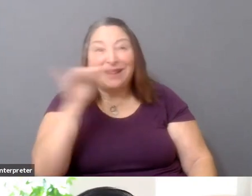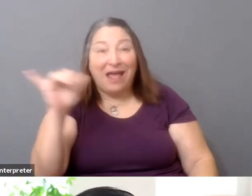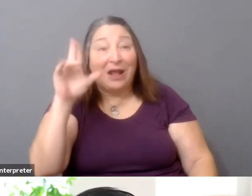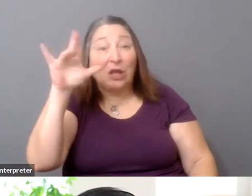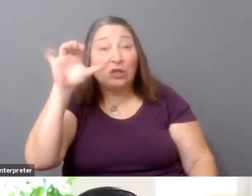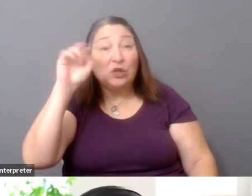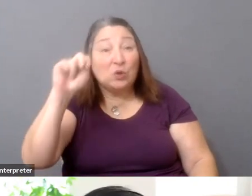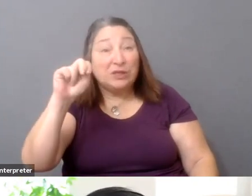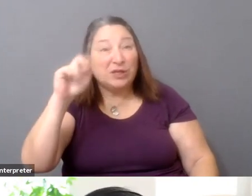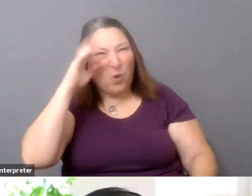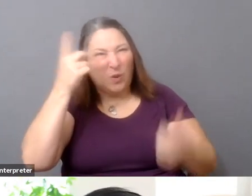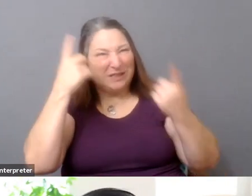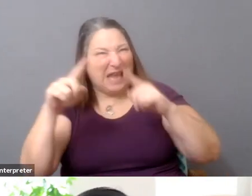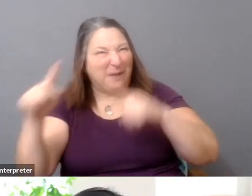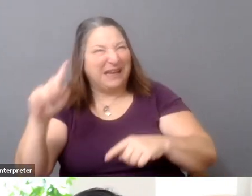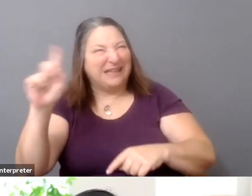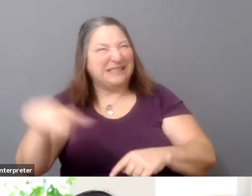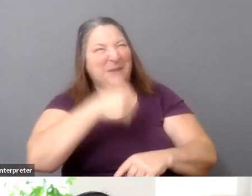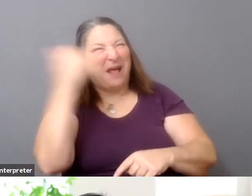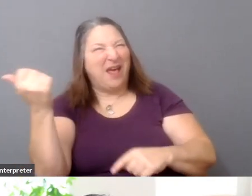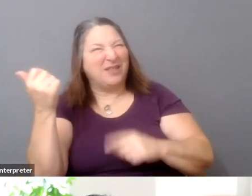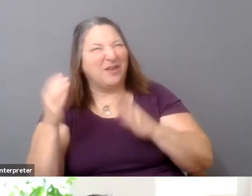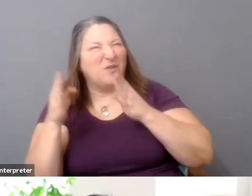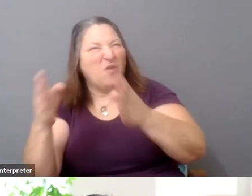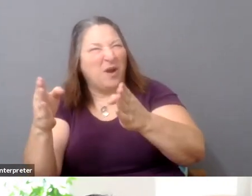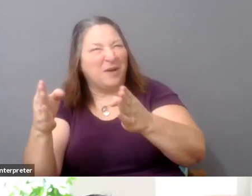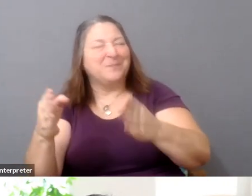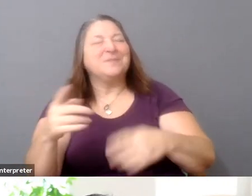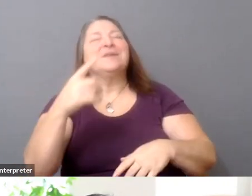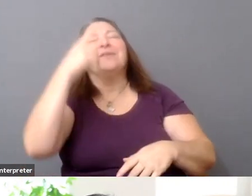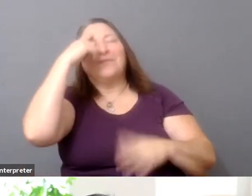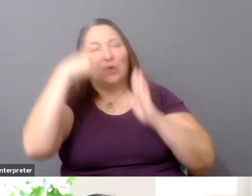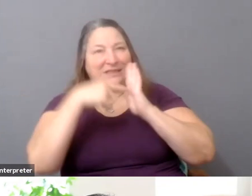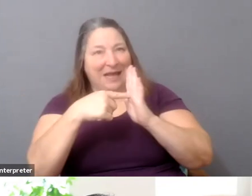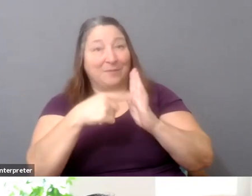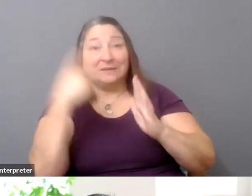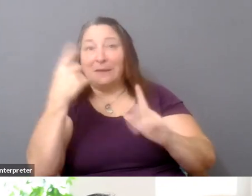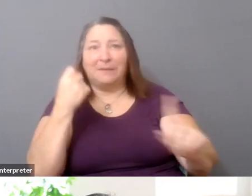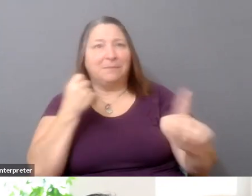in something very different? For example, I think one of the most impactful things that has come about in the tech industry